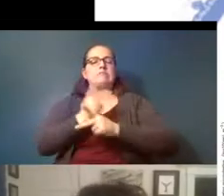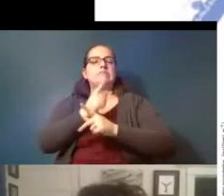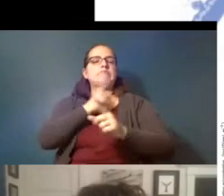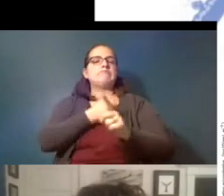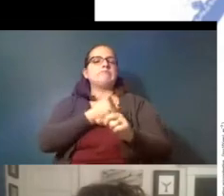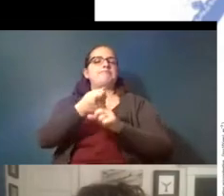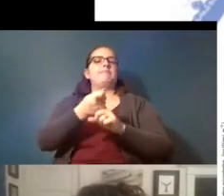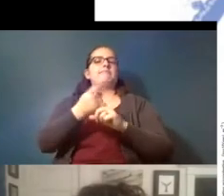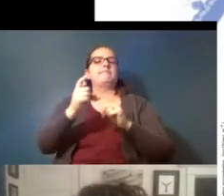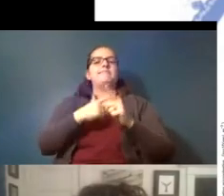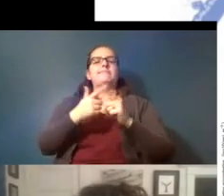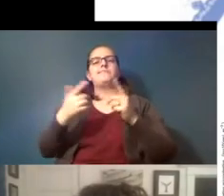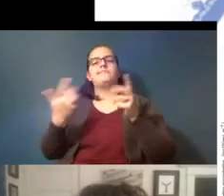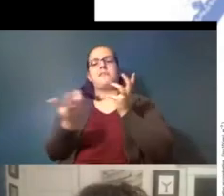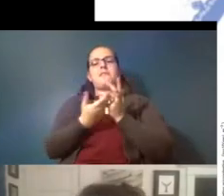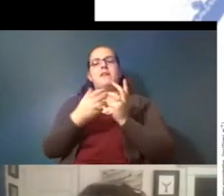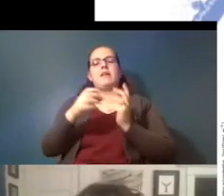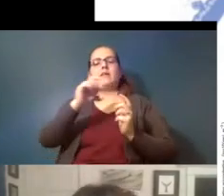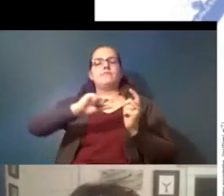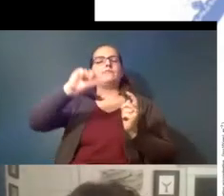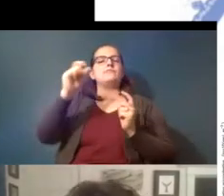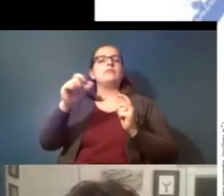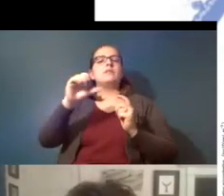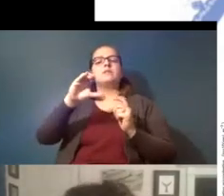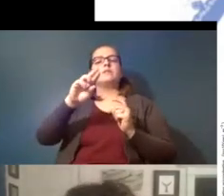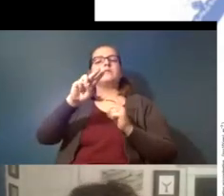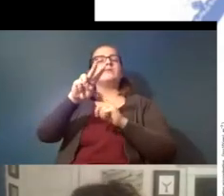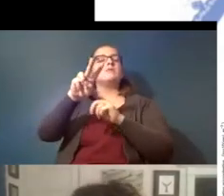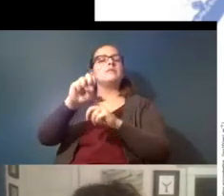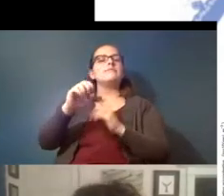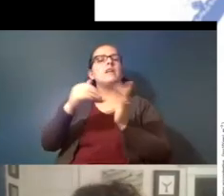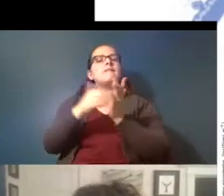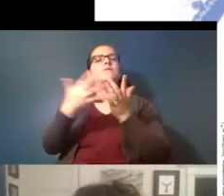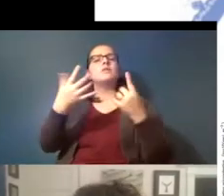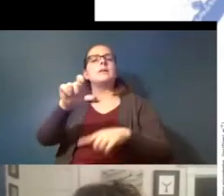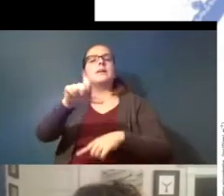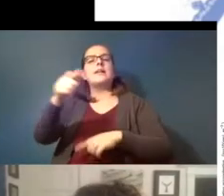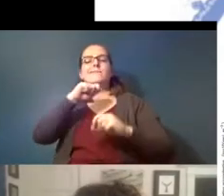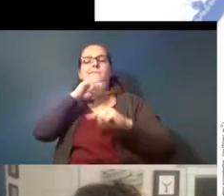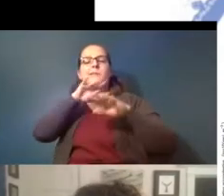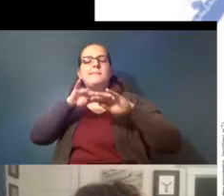fit a curve to it and often what's done with other pollutants is that you want to protect